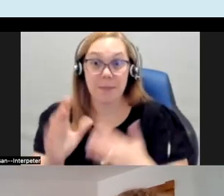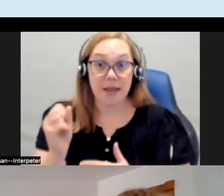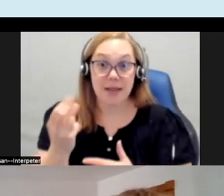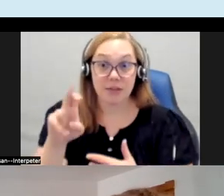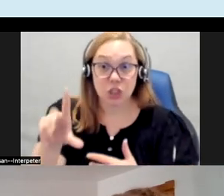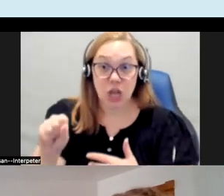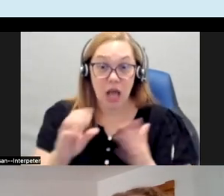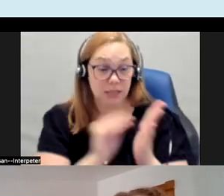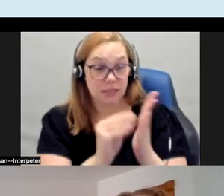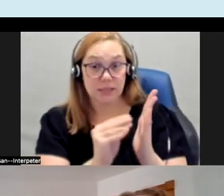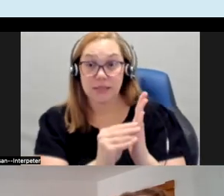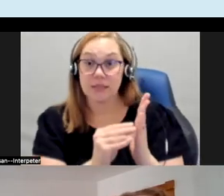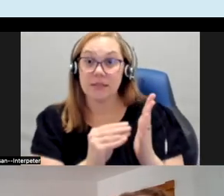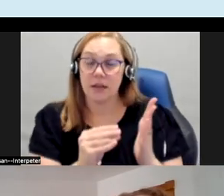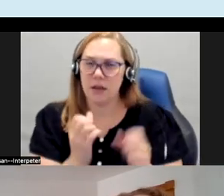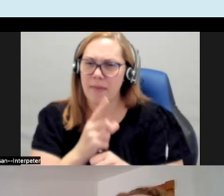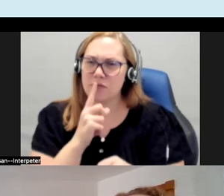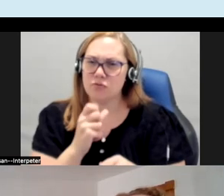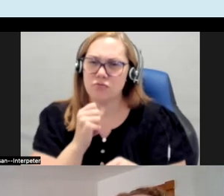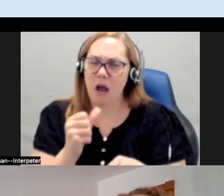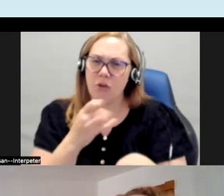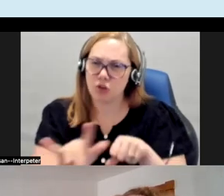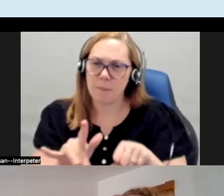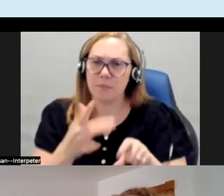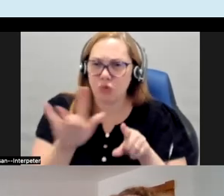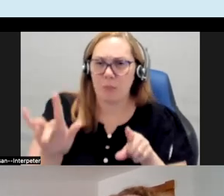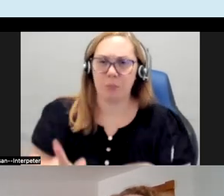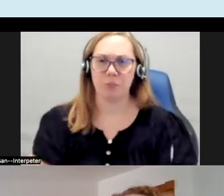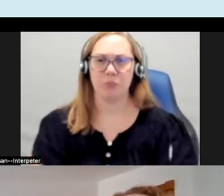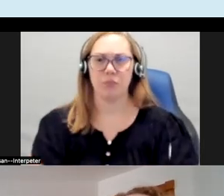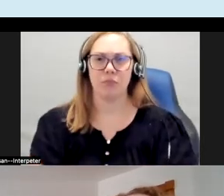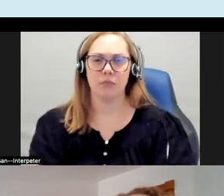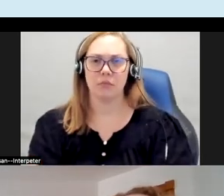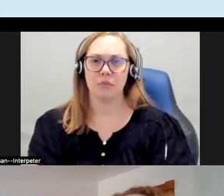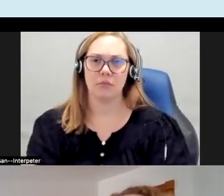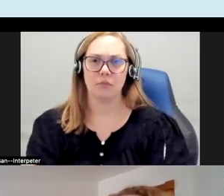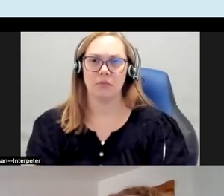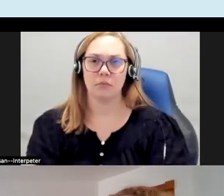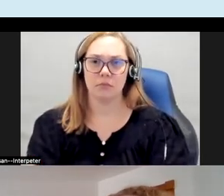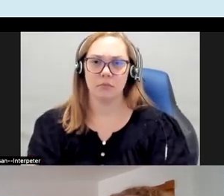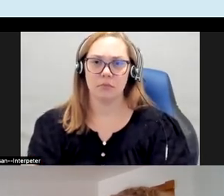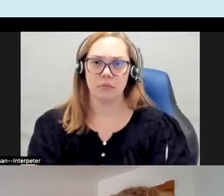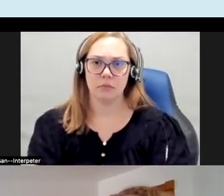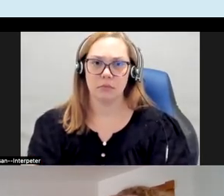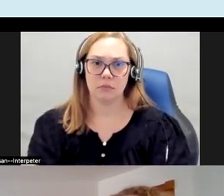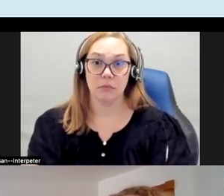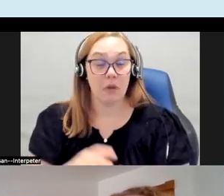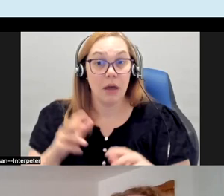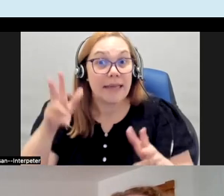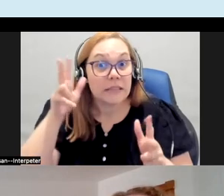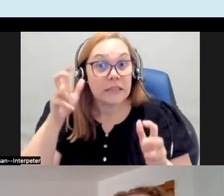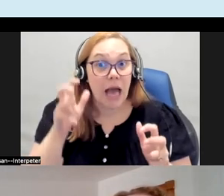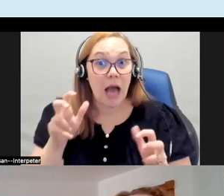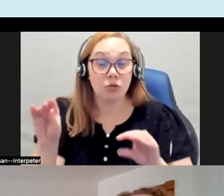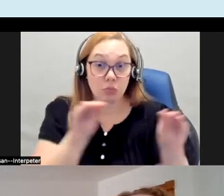long as they're not sharp um you could uh bring some kind of sound system portable sound system